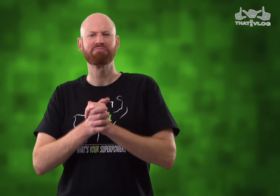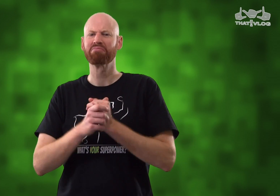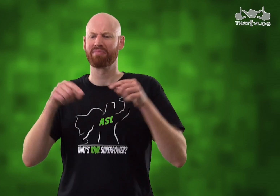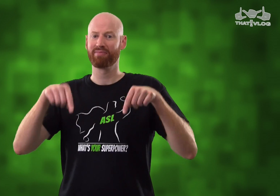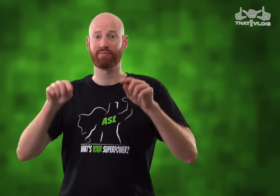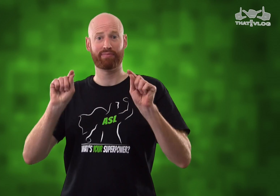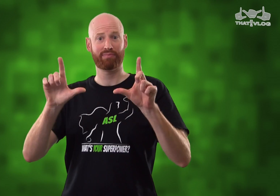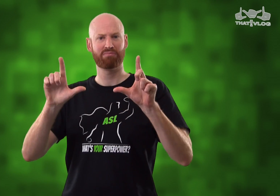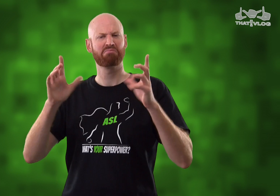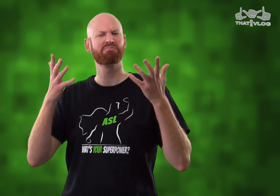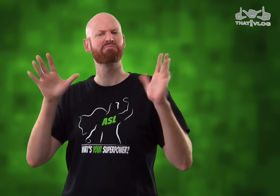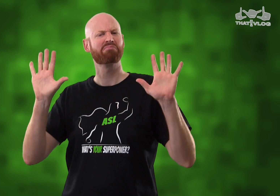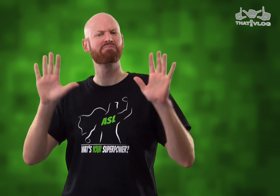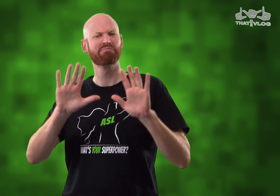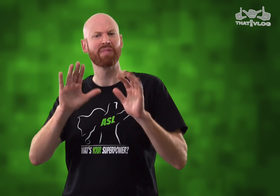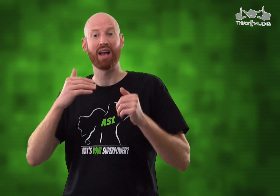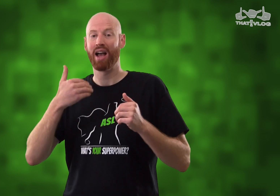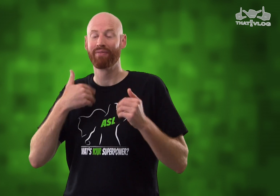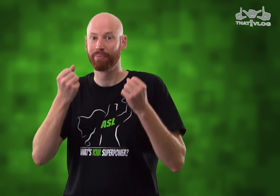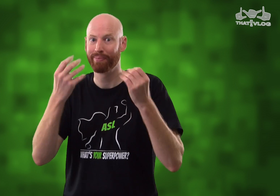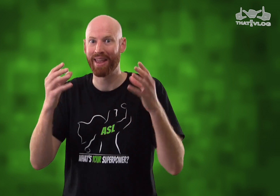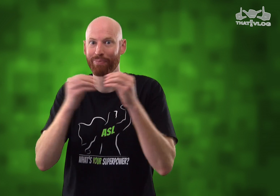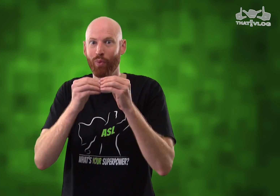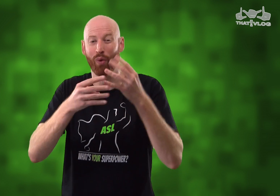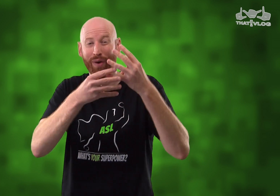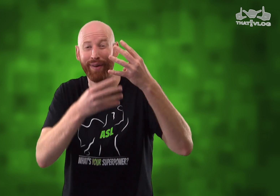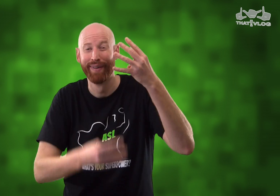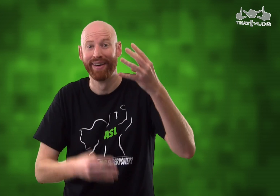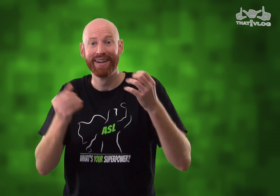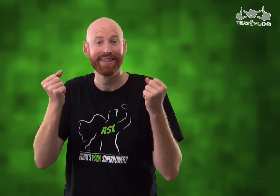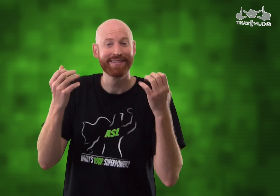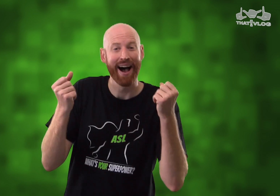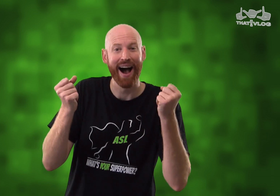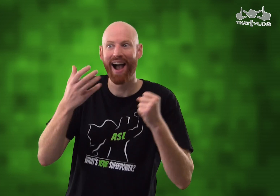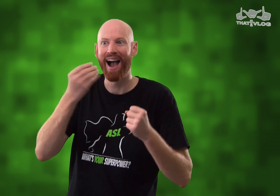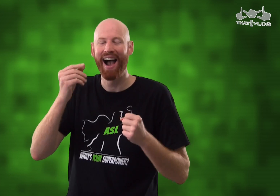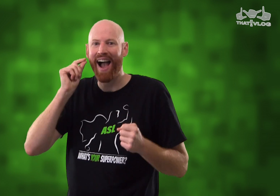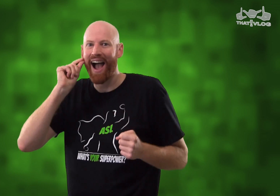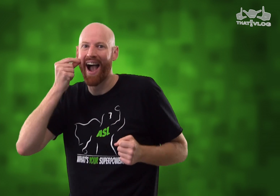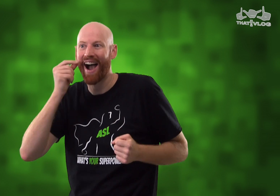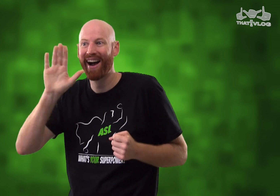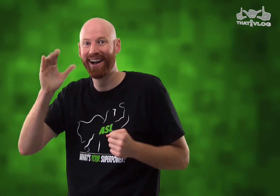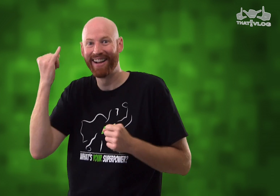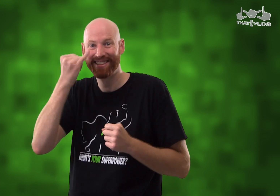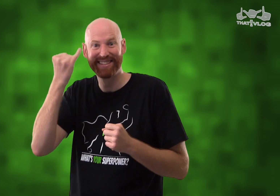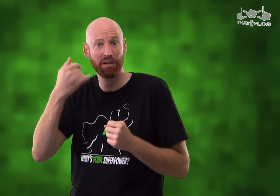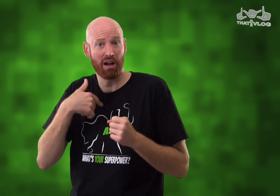pocketing. Well, I think that's enough for this episode of That!Vlog. I've got tons more Italian signs which are